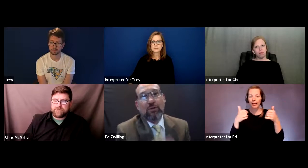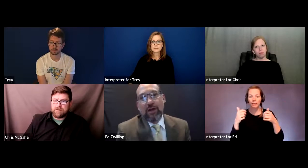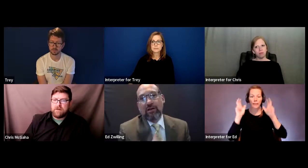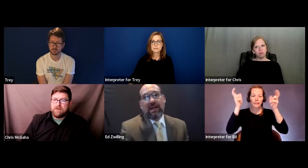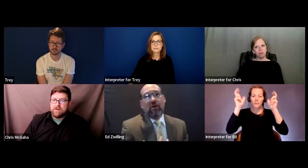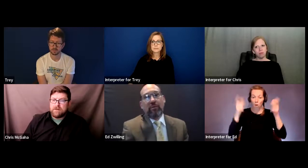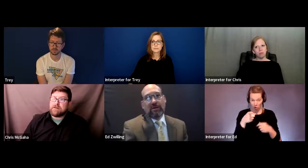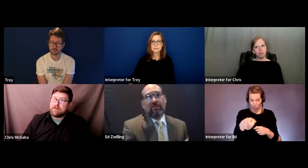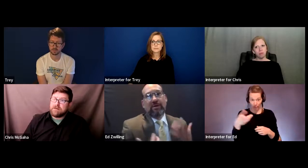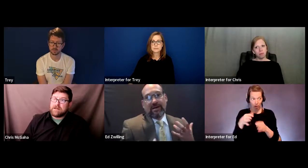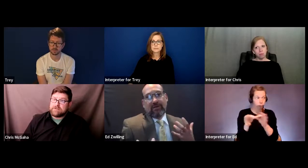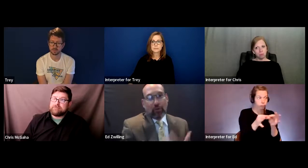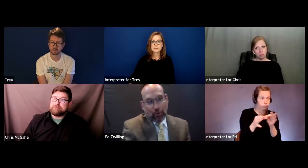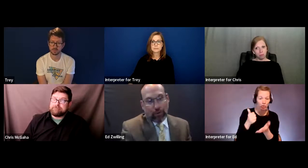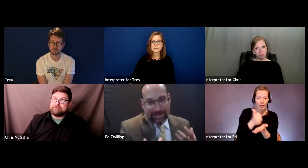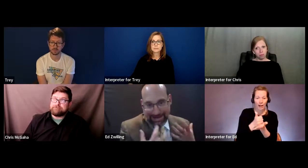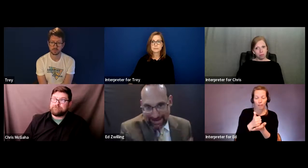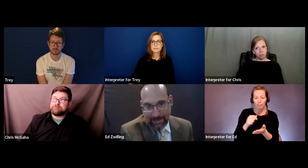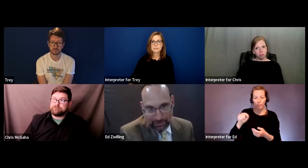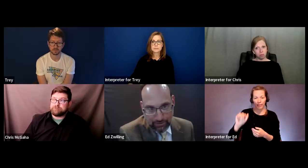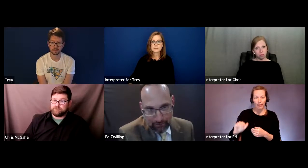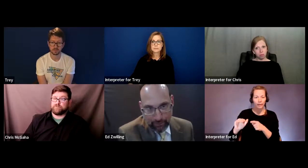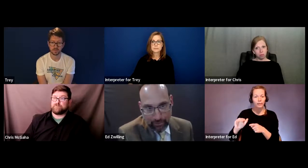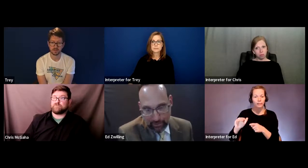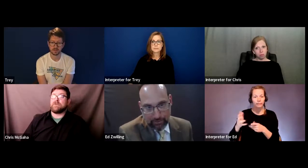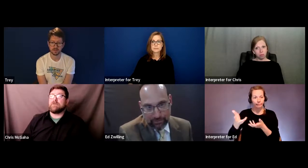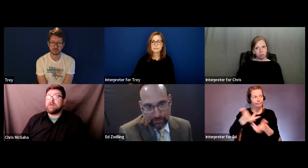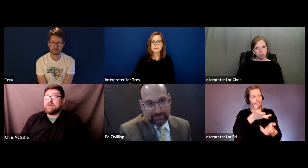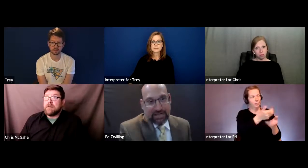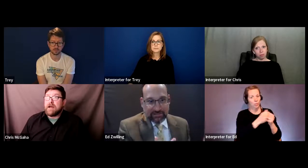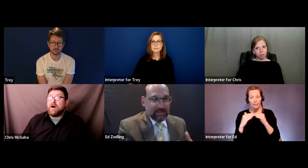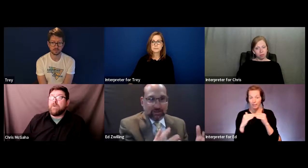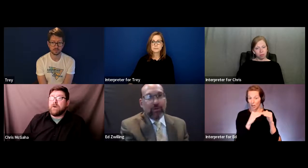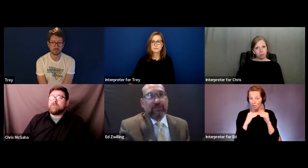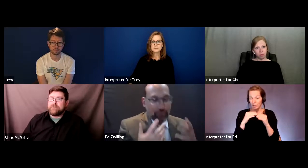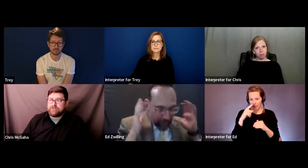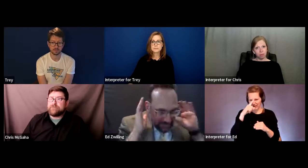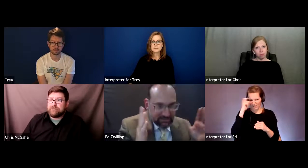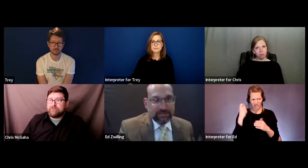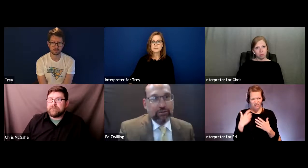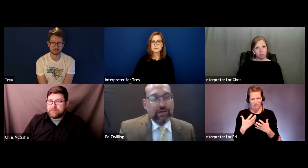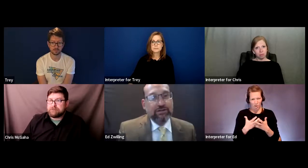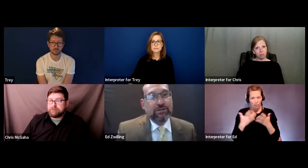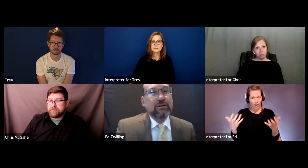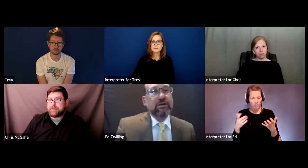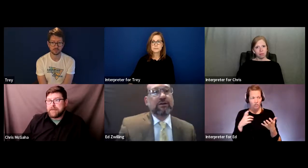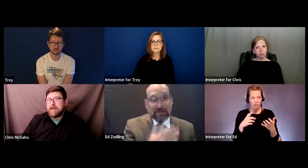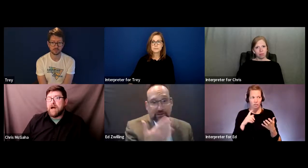Are you there to help him engage with peers because that's what I see in segregation,